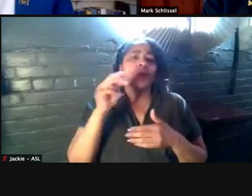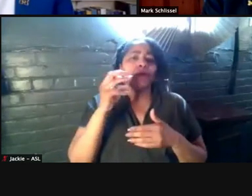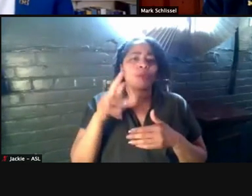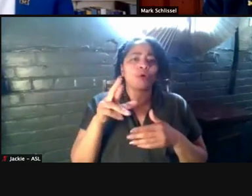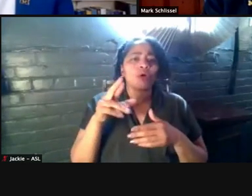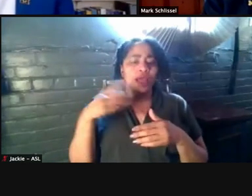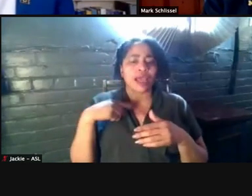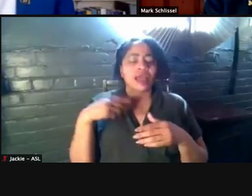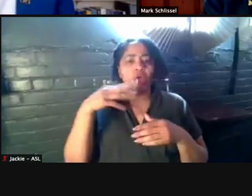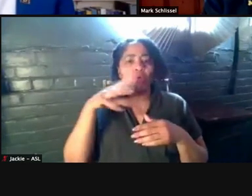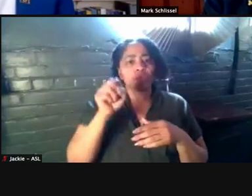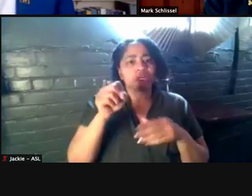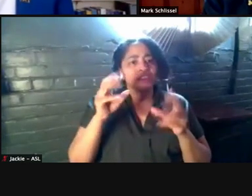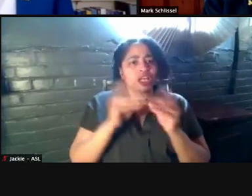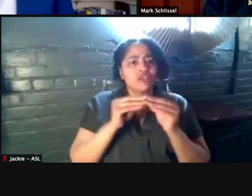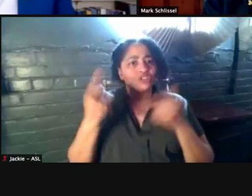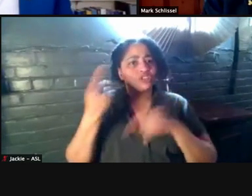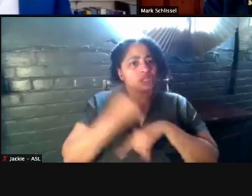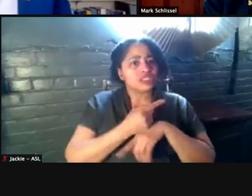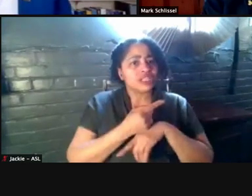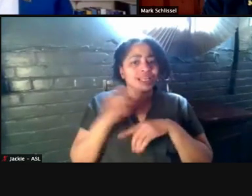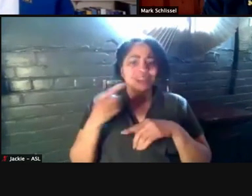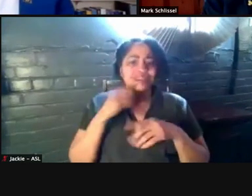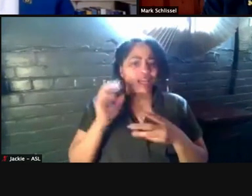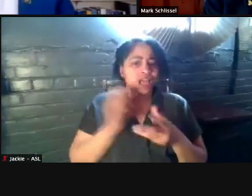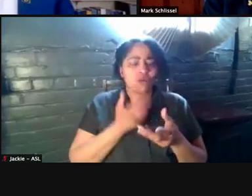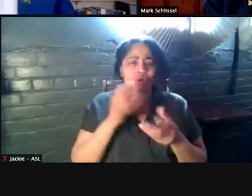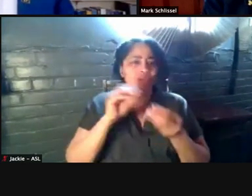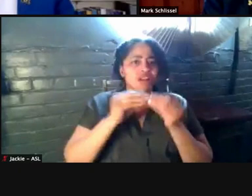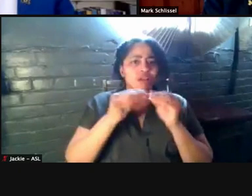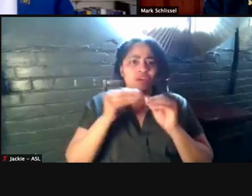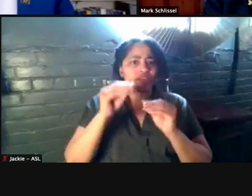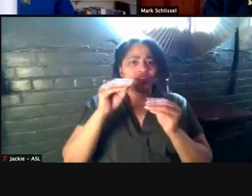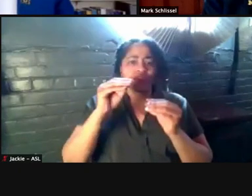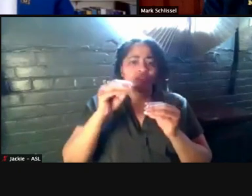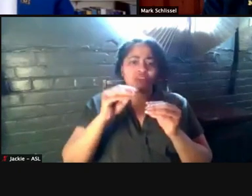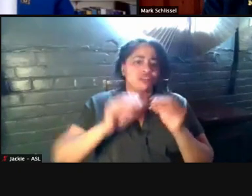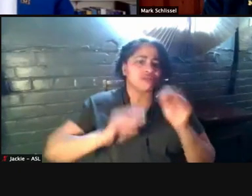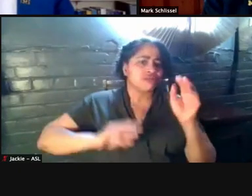The number of cases is four times higher than in mid February, which is really alarming.